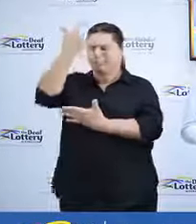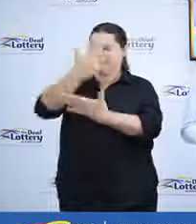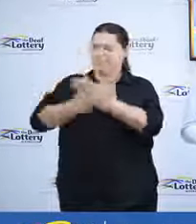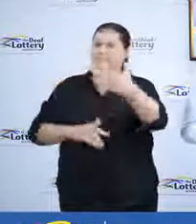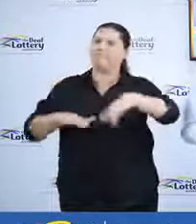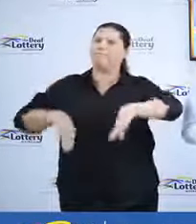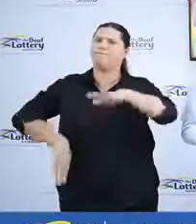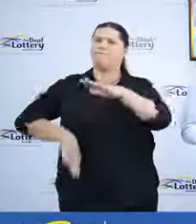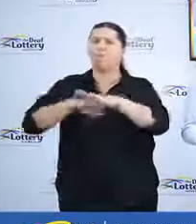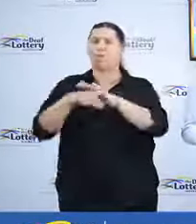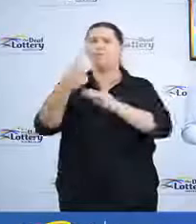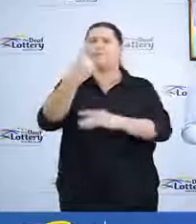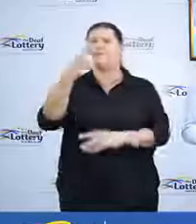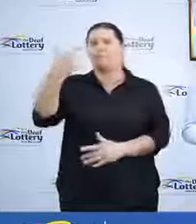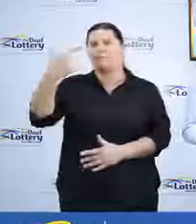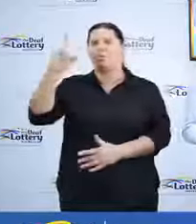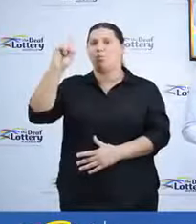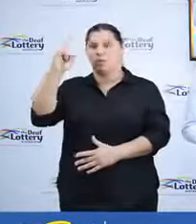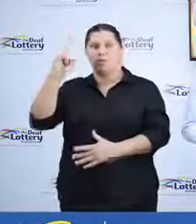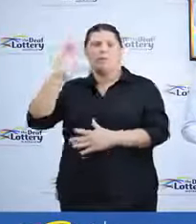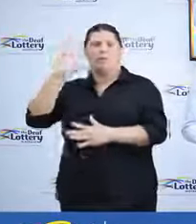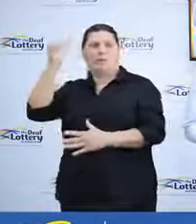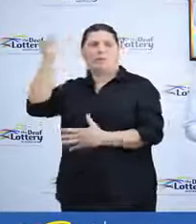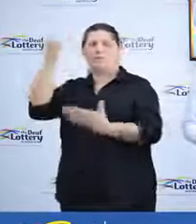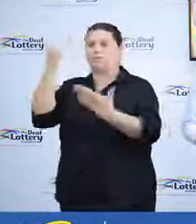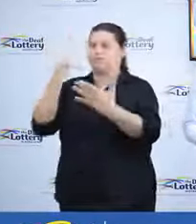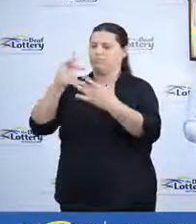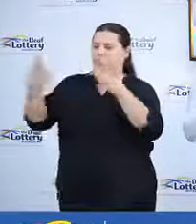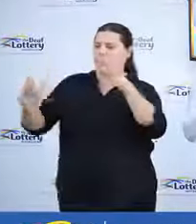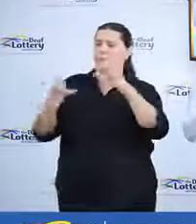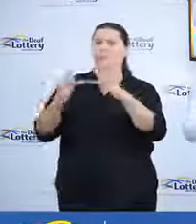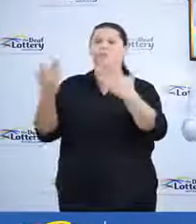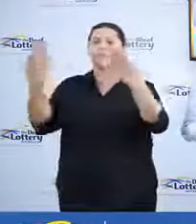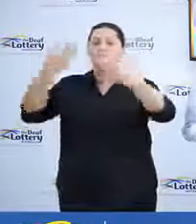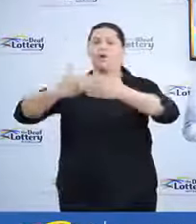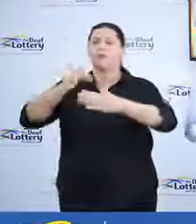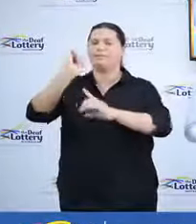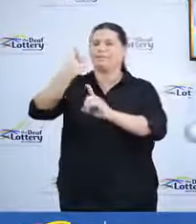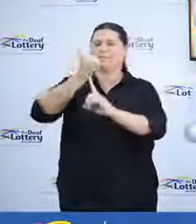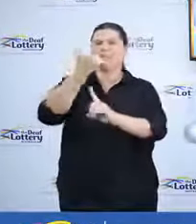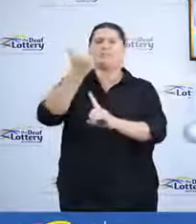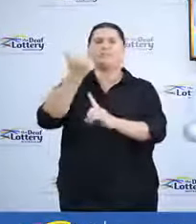winners on our website by 6pm Australian Eastern Standard Time